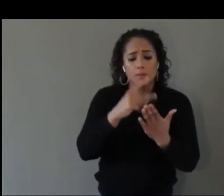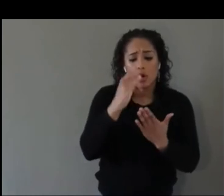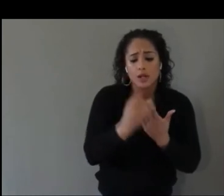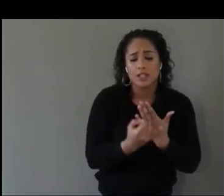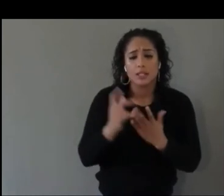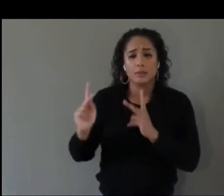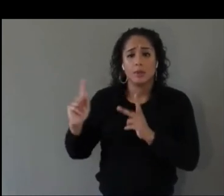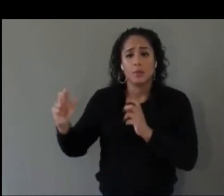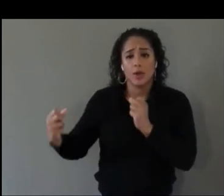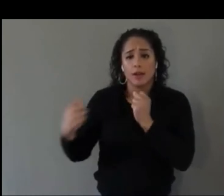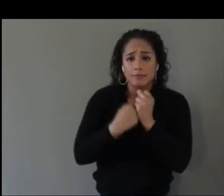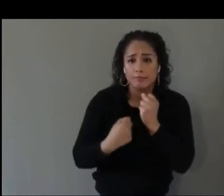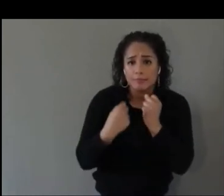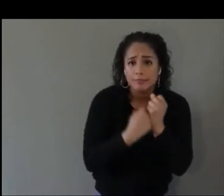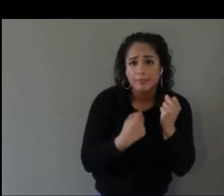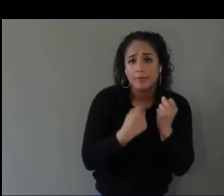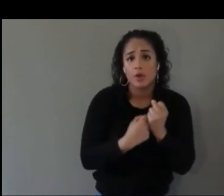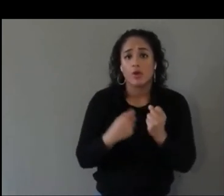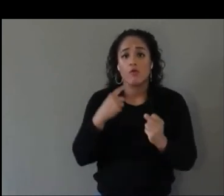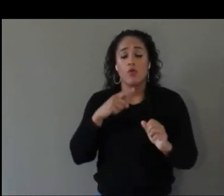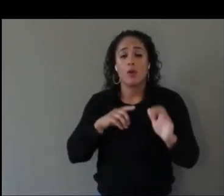features.